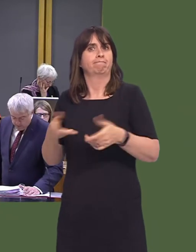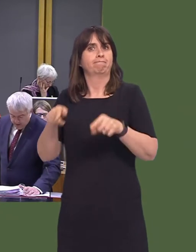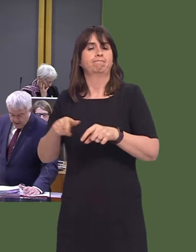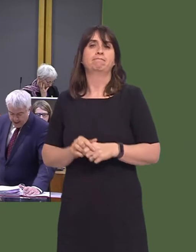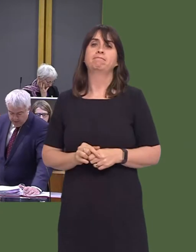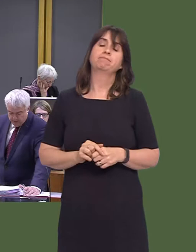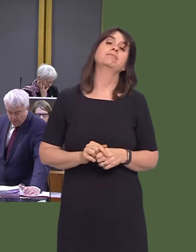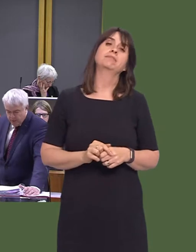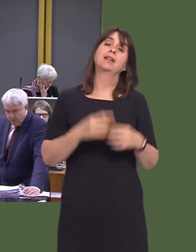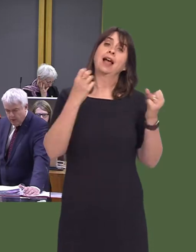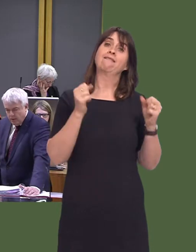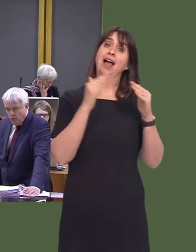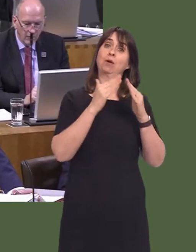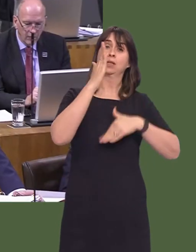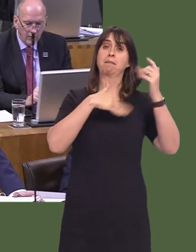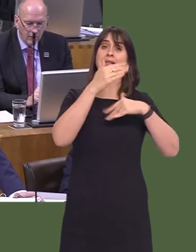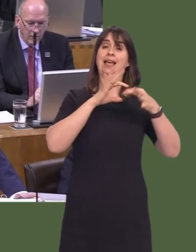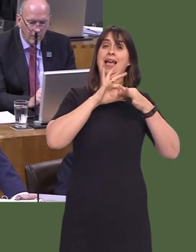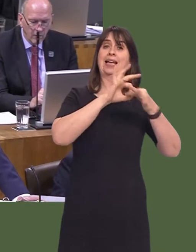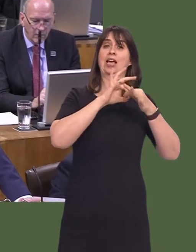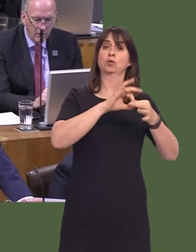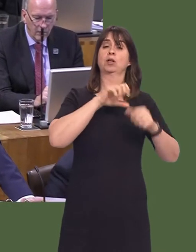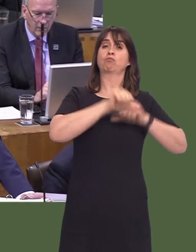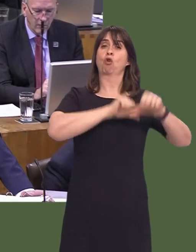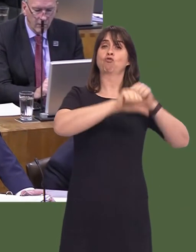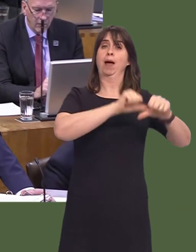house building engagement programme. Now, we are working with private developers, including